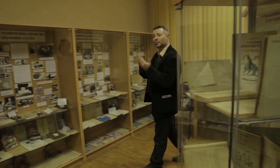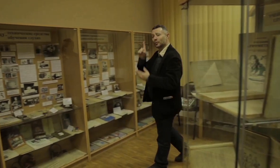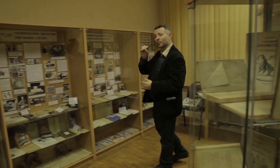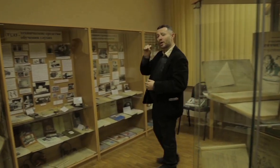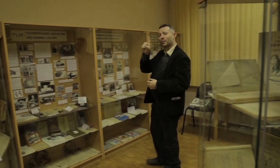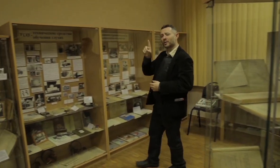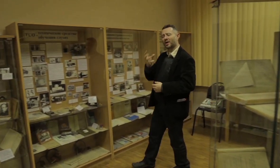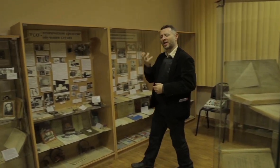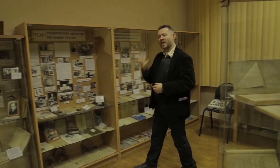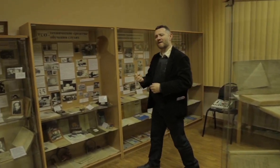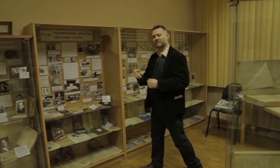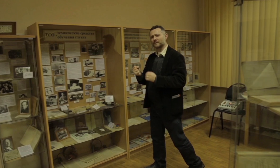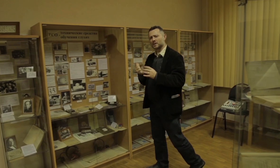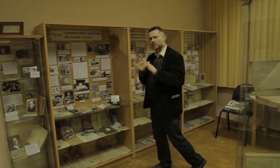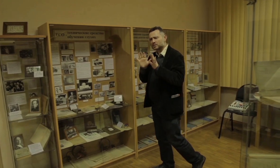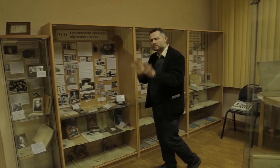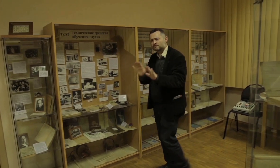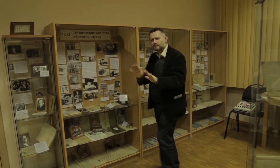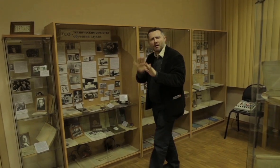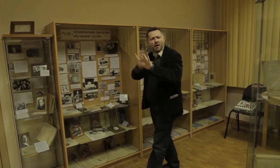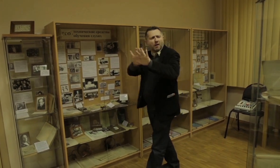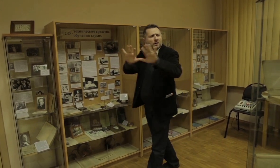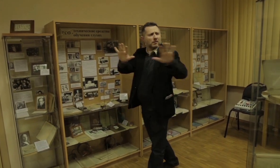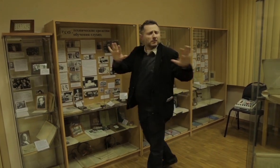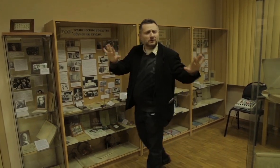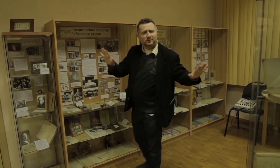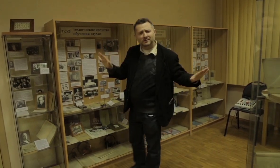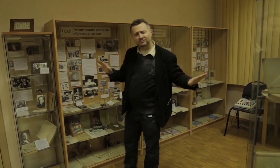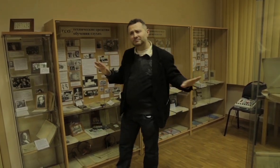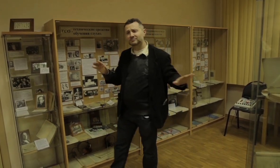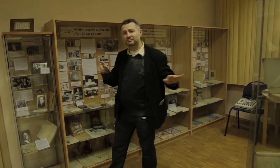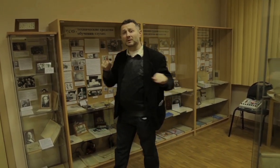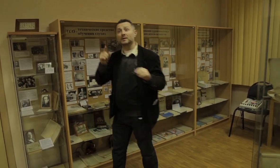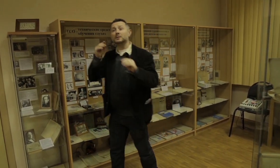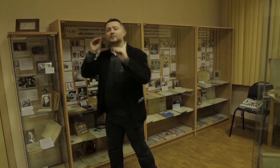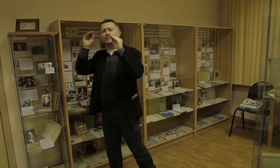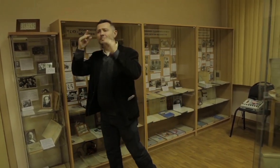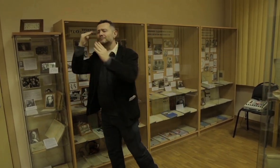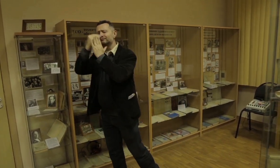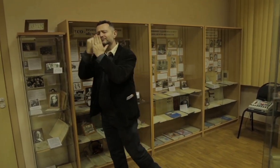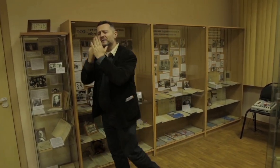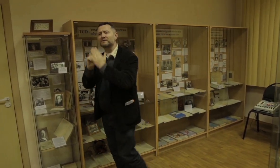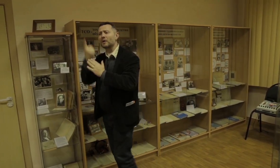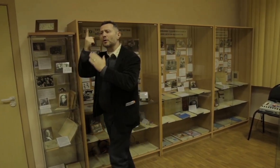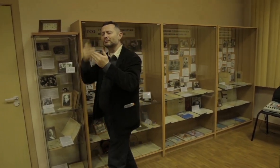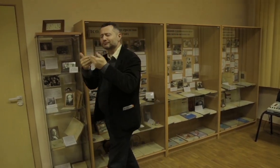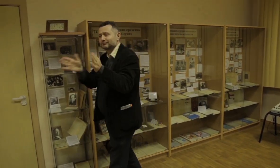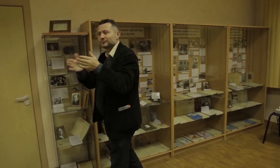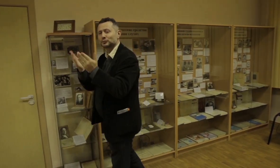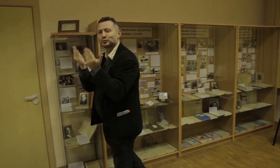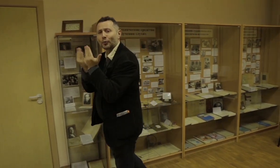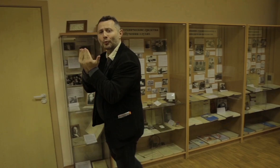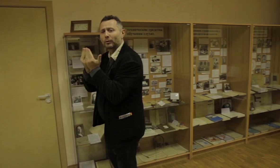not sure what to do or how to begin to direct. It was a lot of work due to working with the actors to